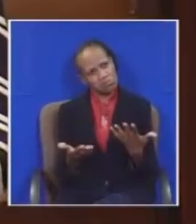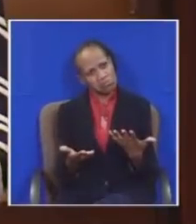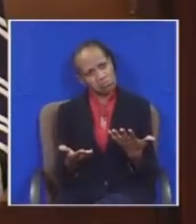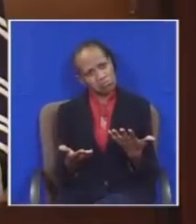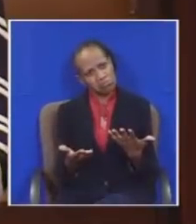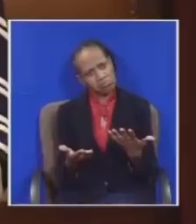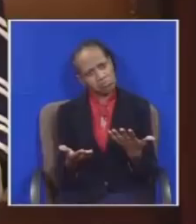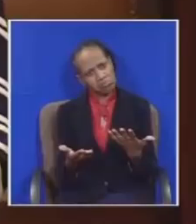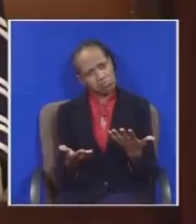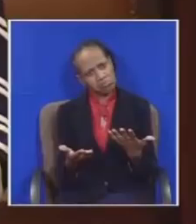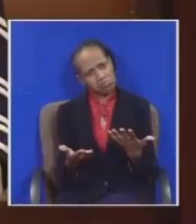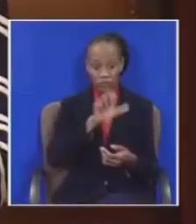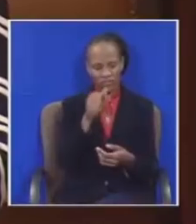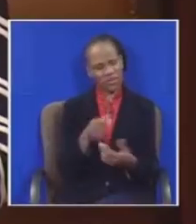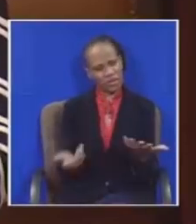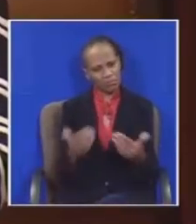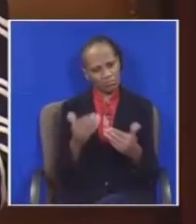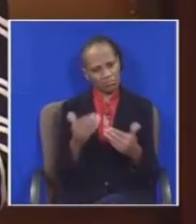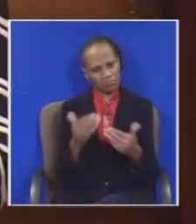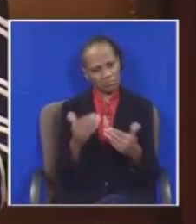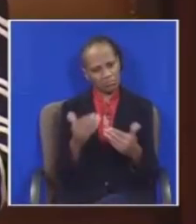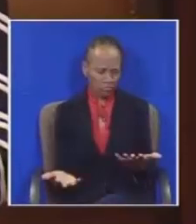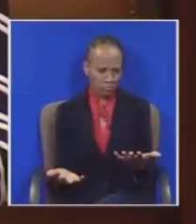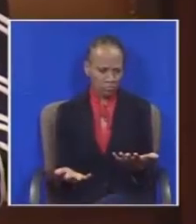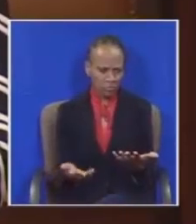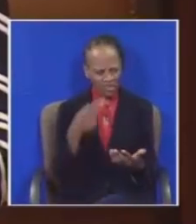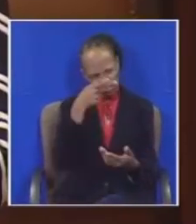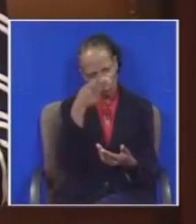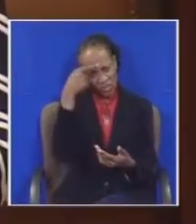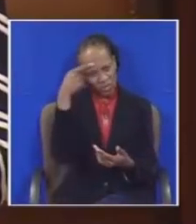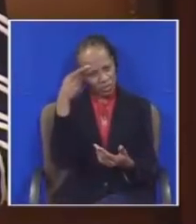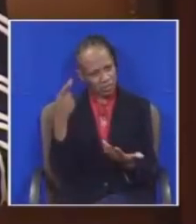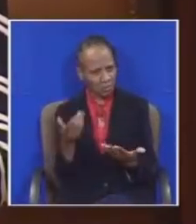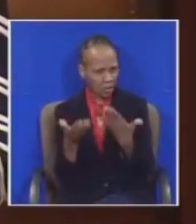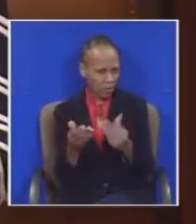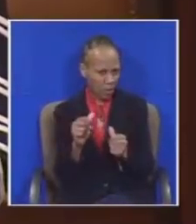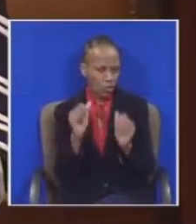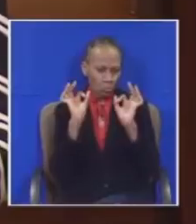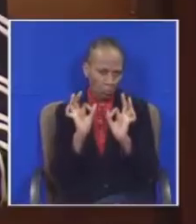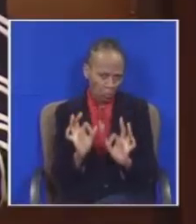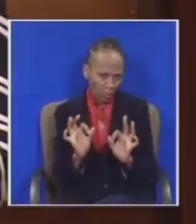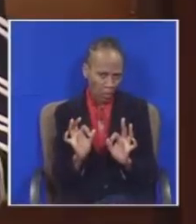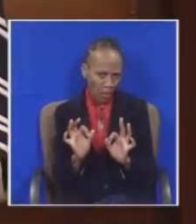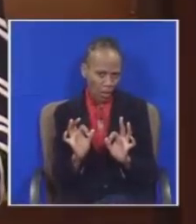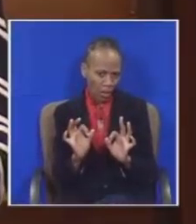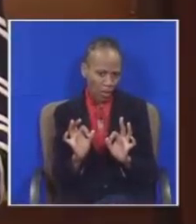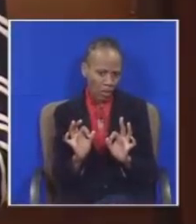Republic of South Africa this country that it would be in your best interest and in the best interest of a country that